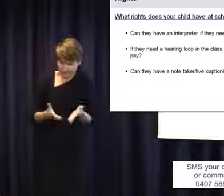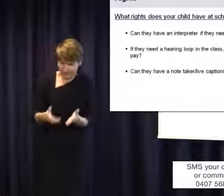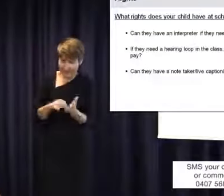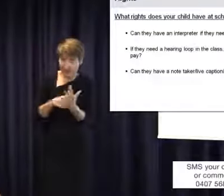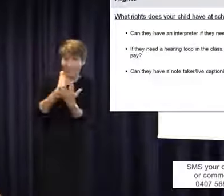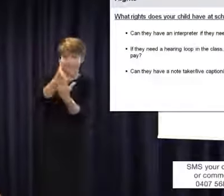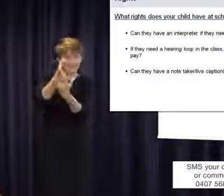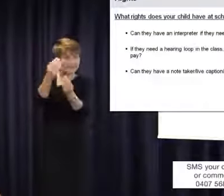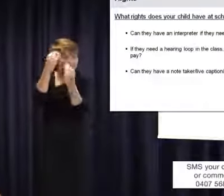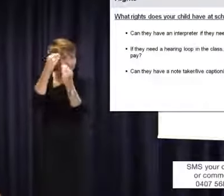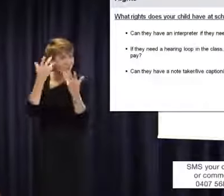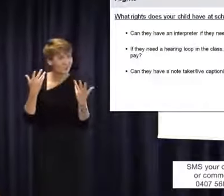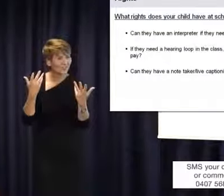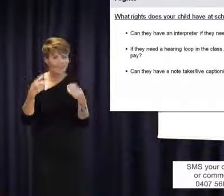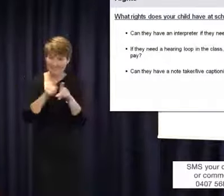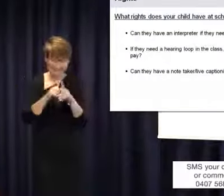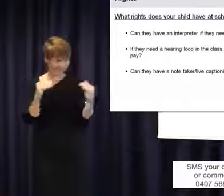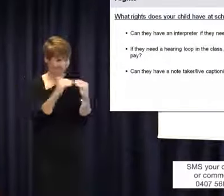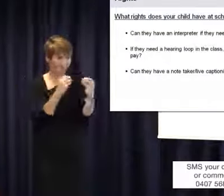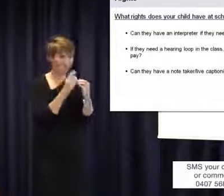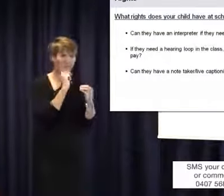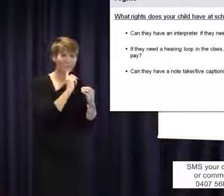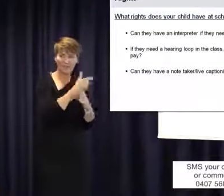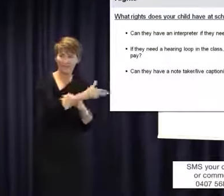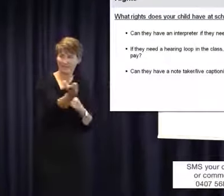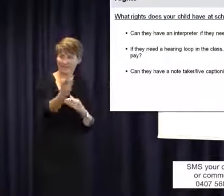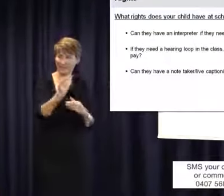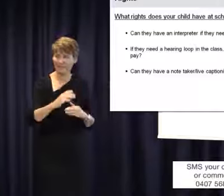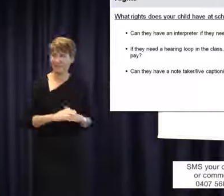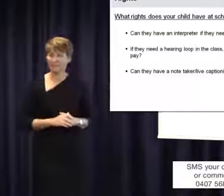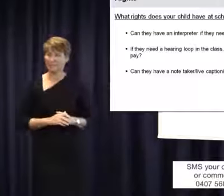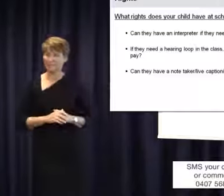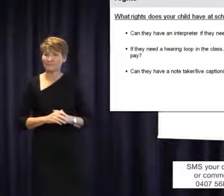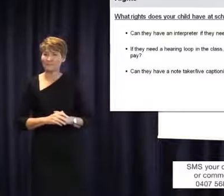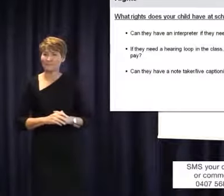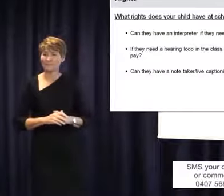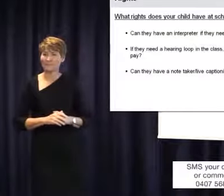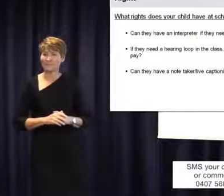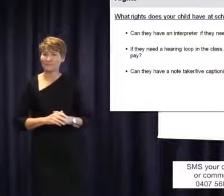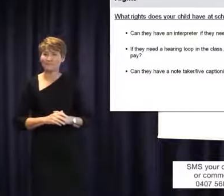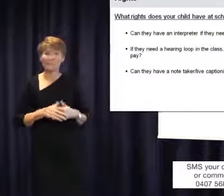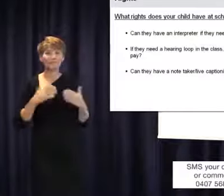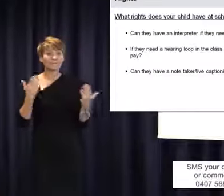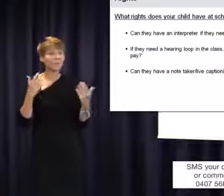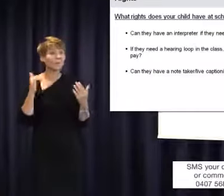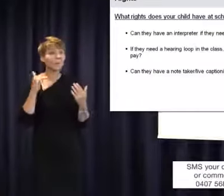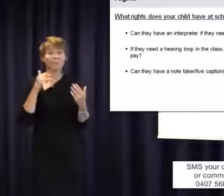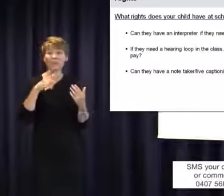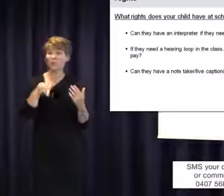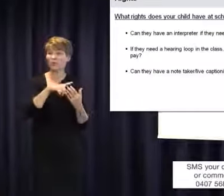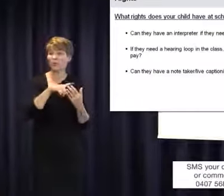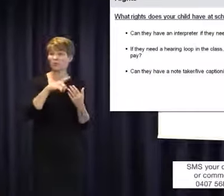education on the same basis as others. So you might want to know today if people can